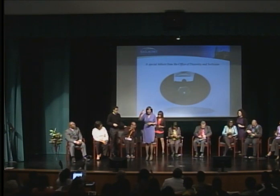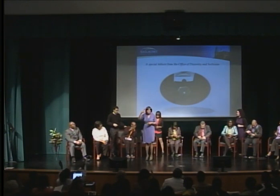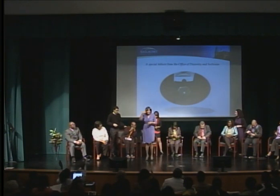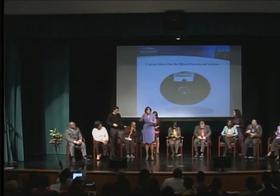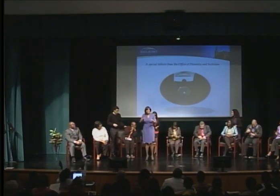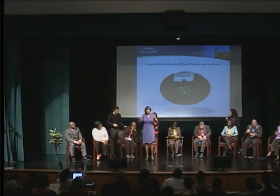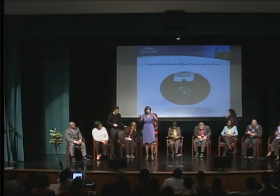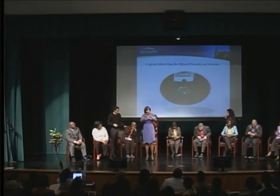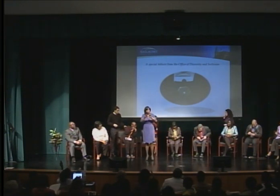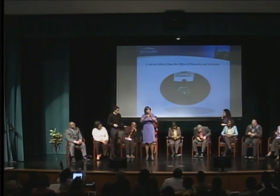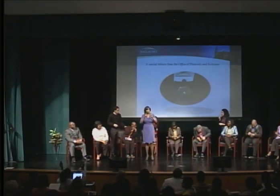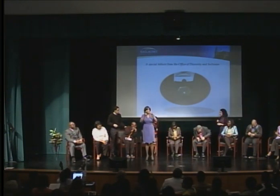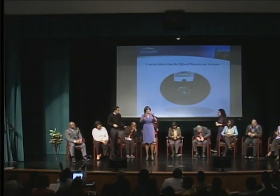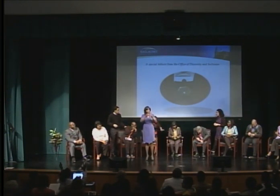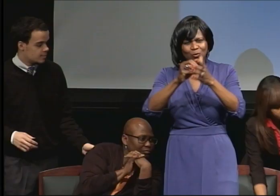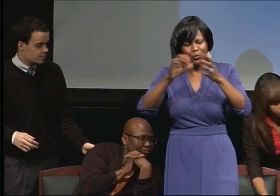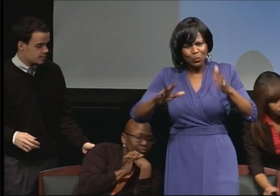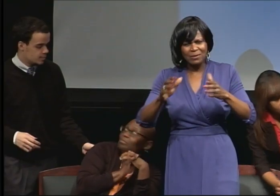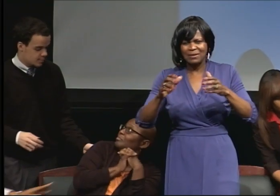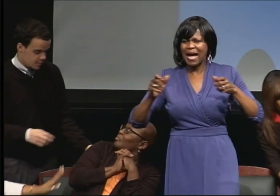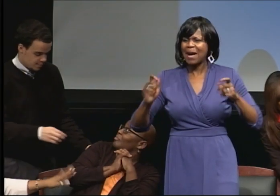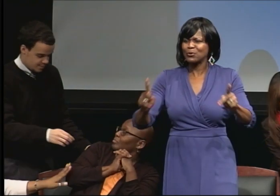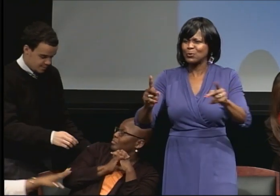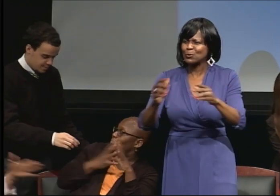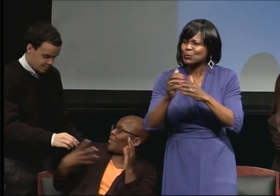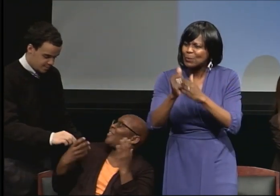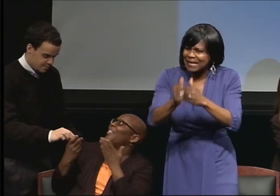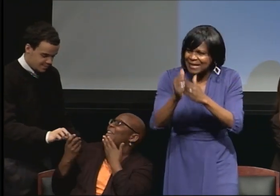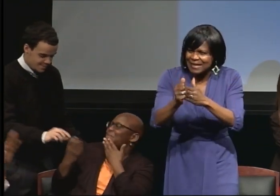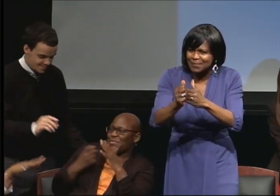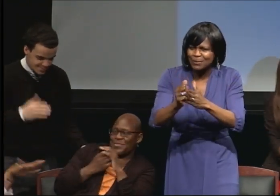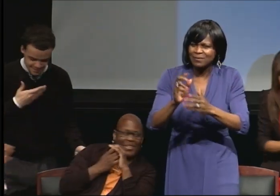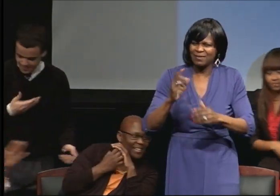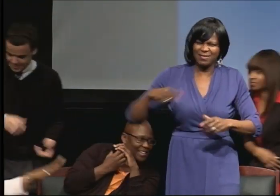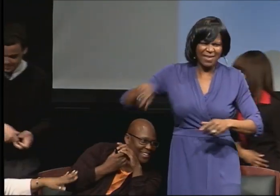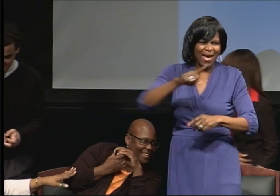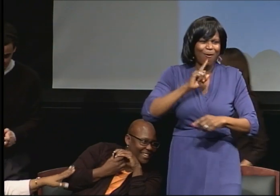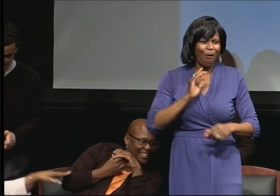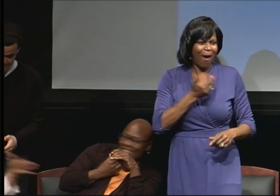Wonderful job. Very well done.